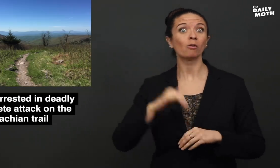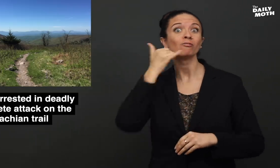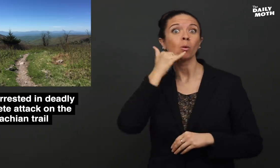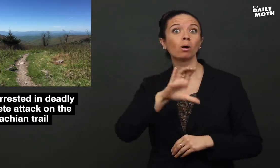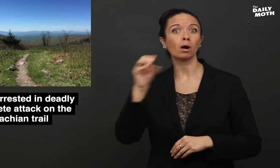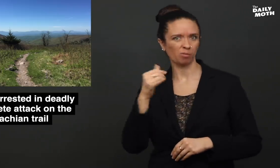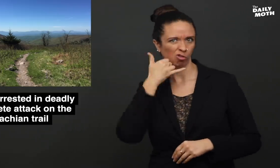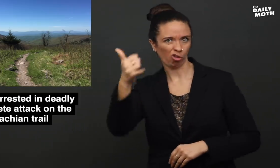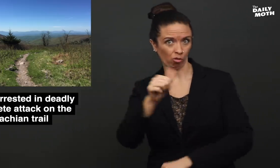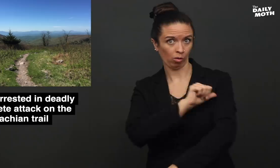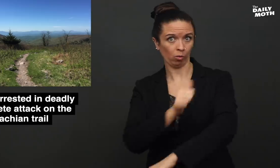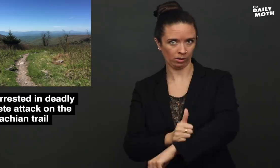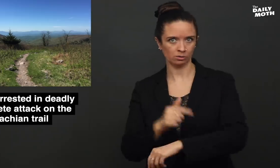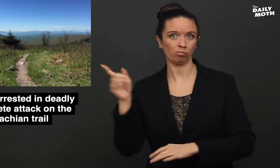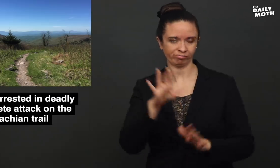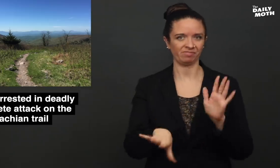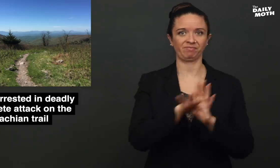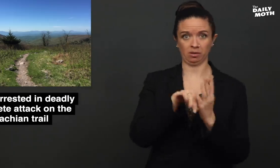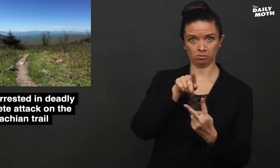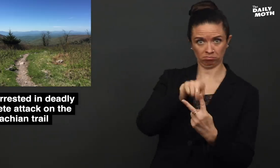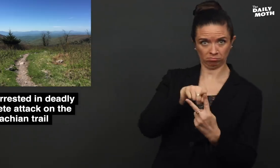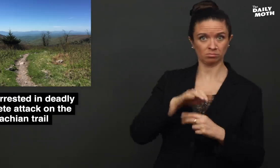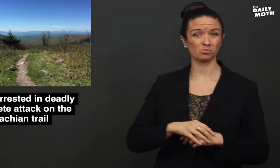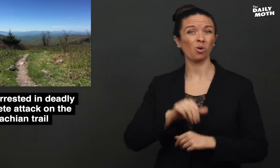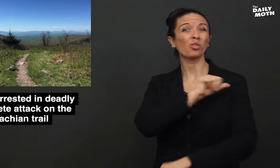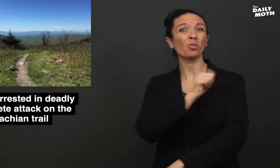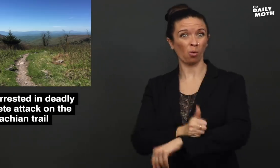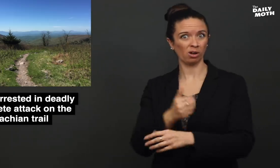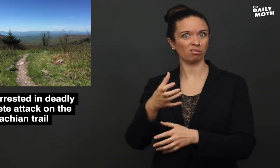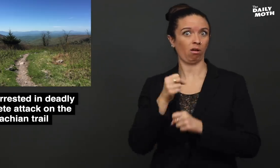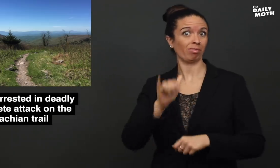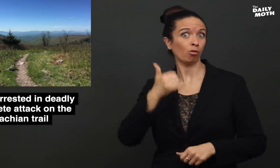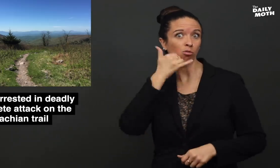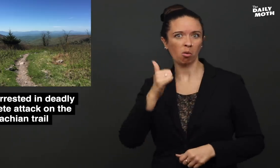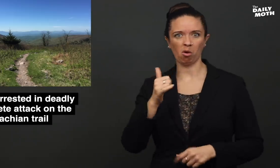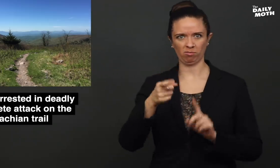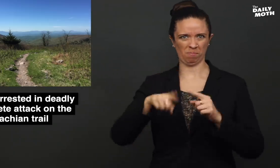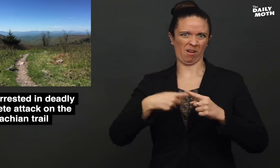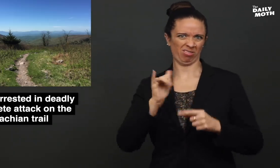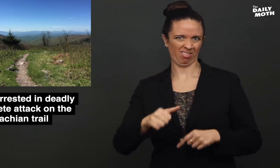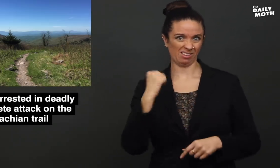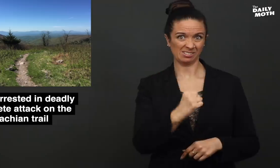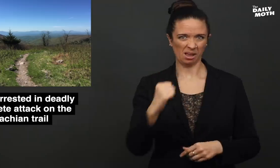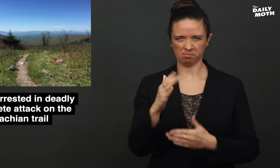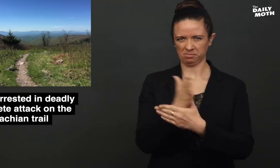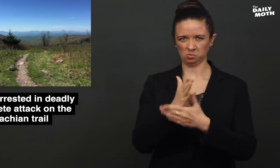The phone company called the authorities. The authorities got the call about the stabbing